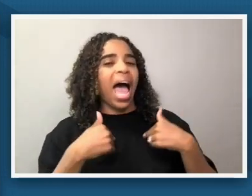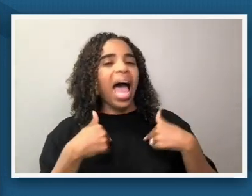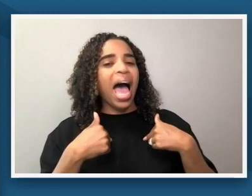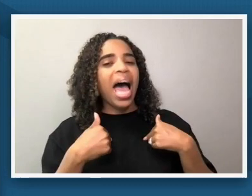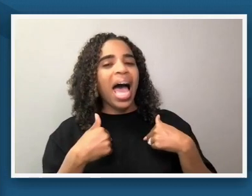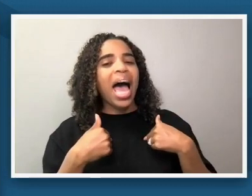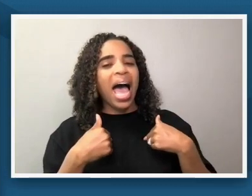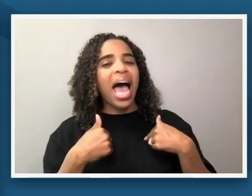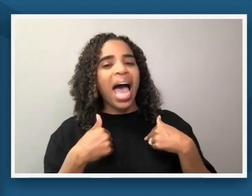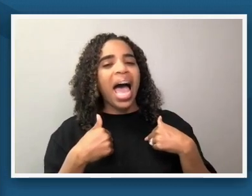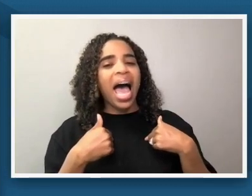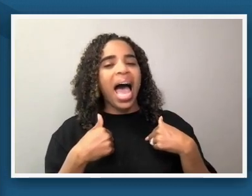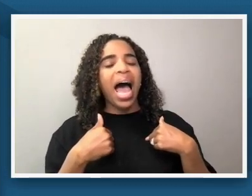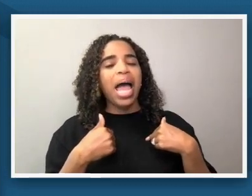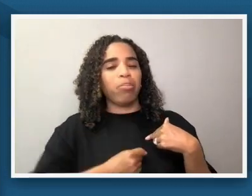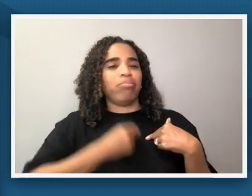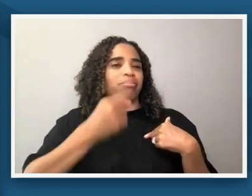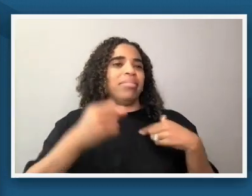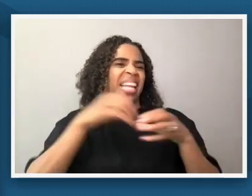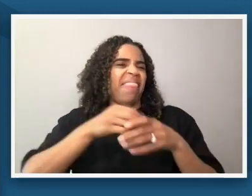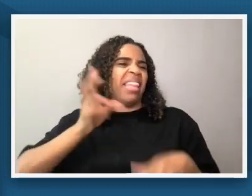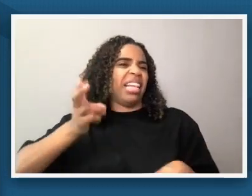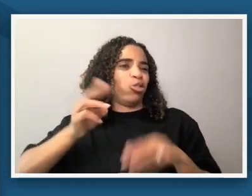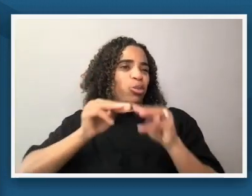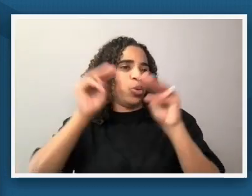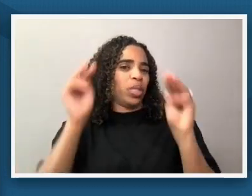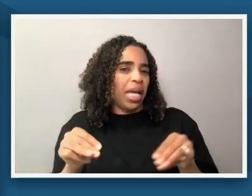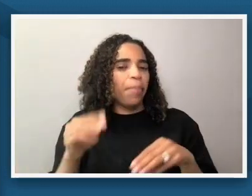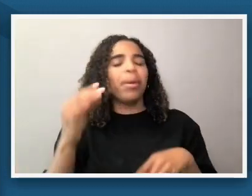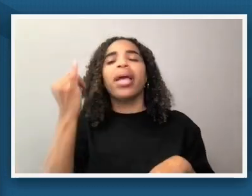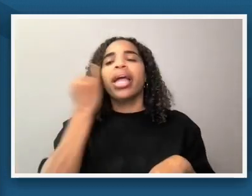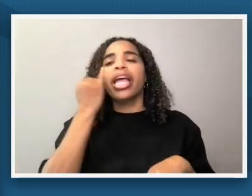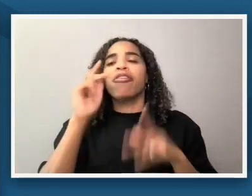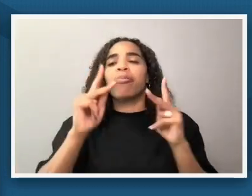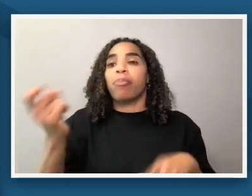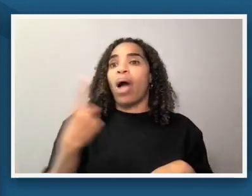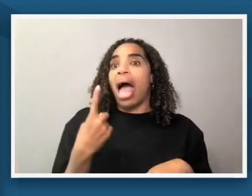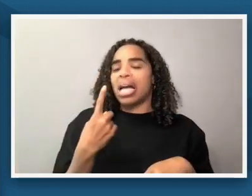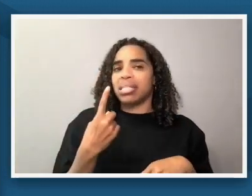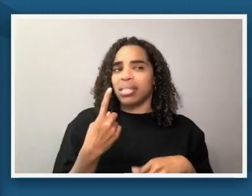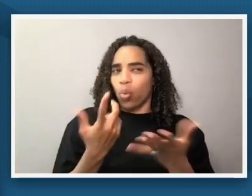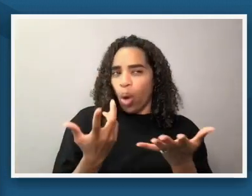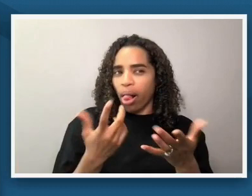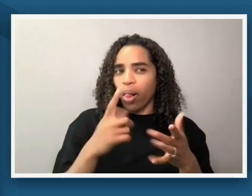our history museums when the question is asked about artistic liberty and you